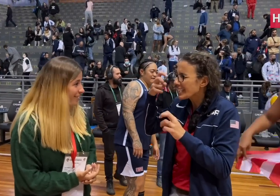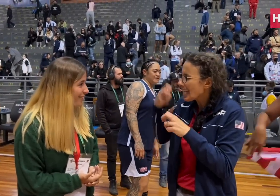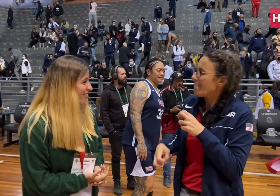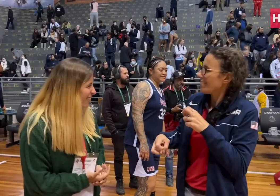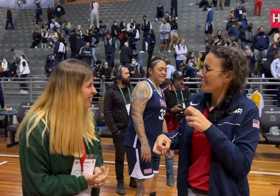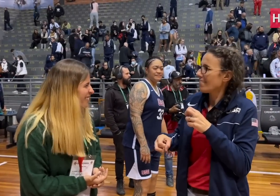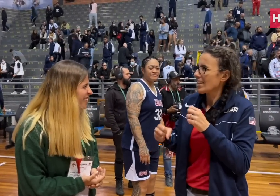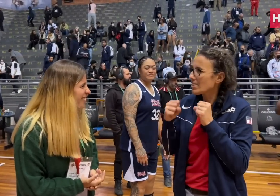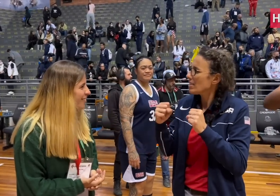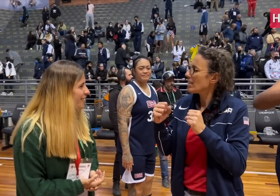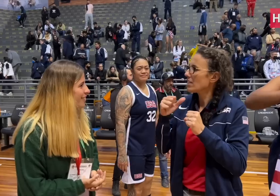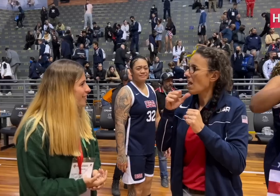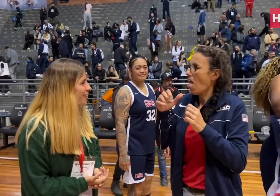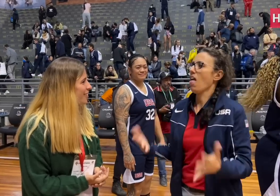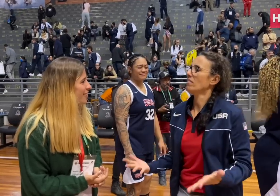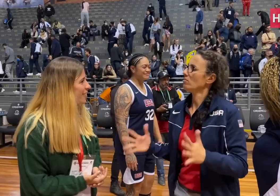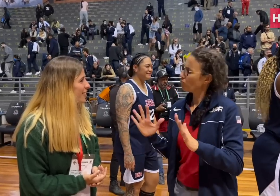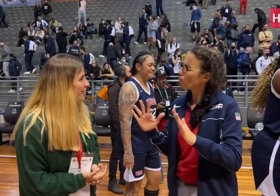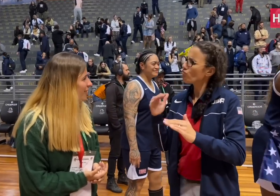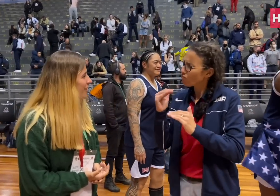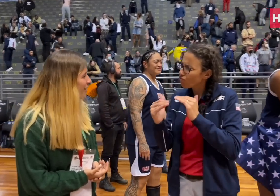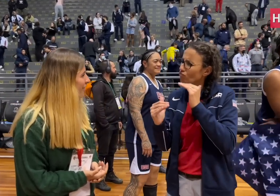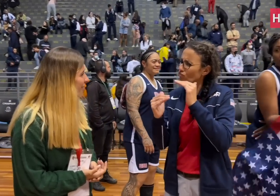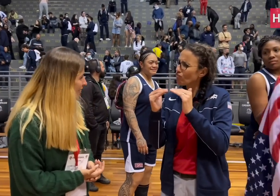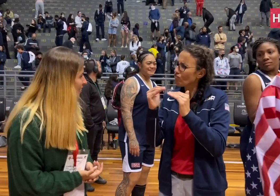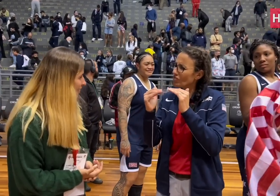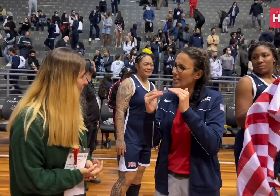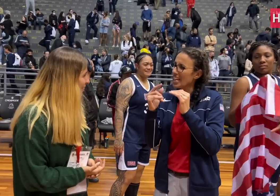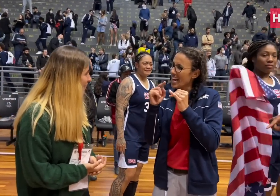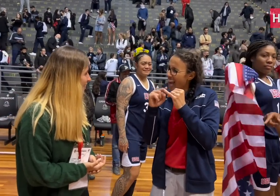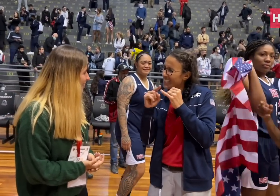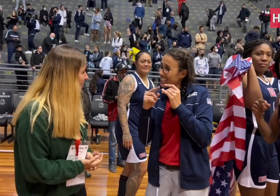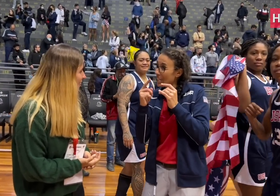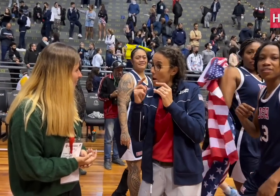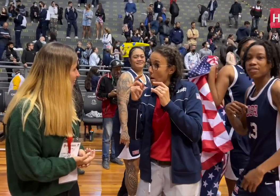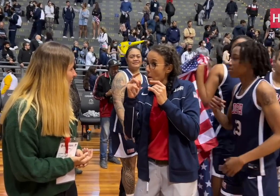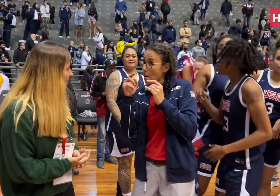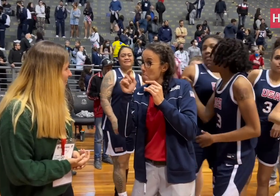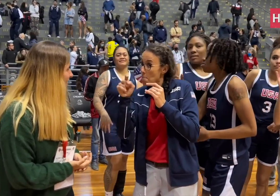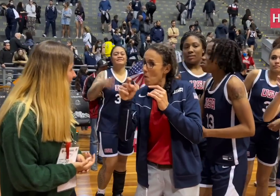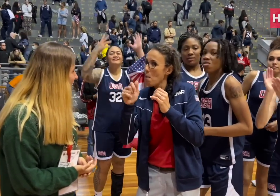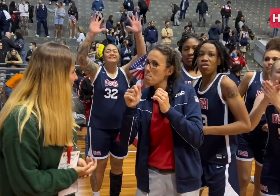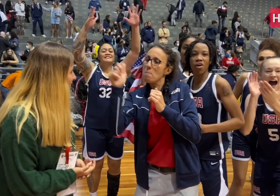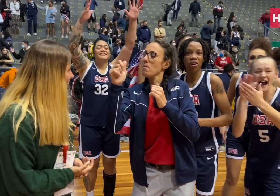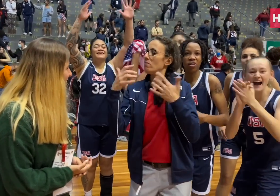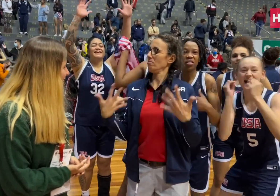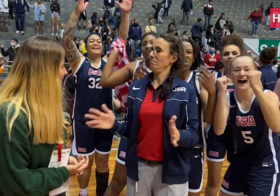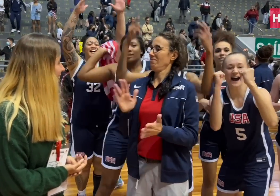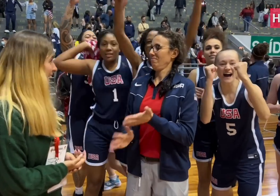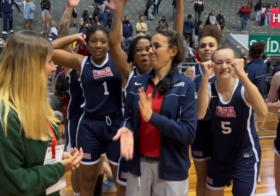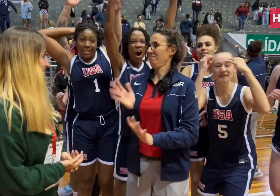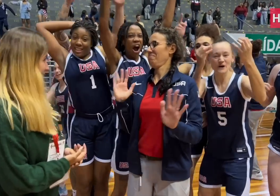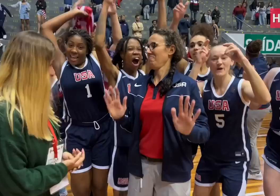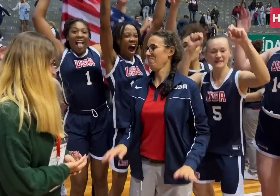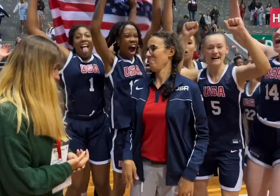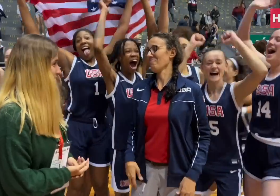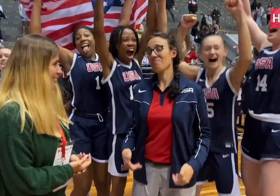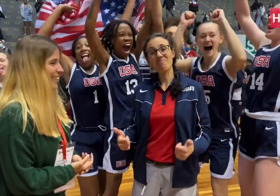but you’ve to be consistent with your mentality. Don’t get discouraged easily; you’ll get there if you put your mind to it, and we did.